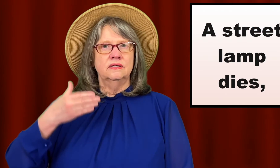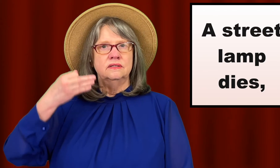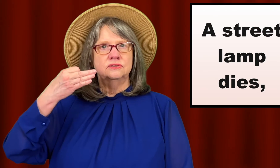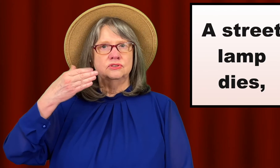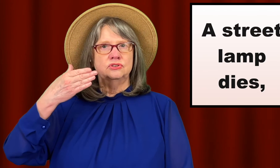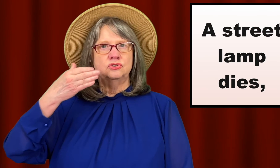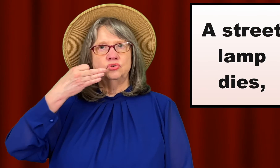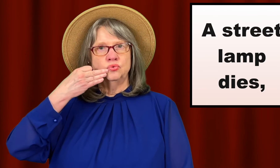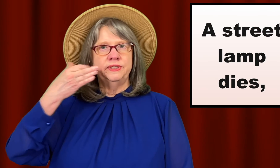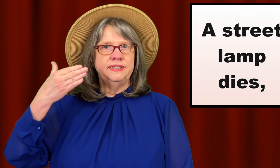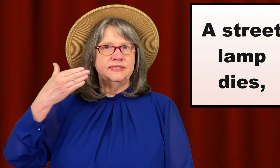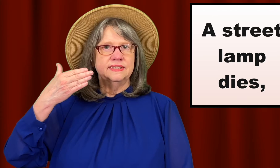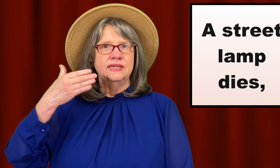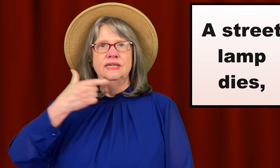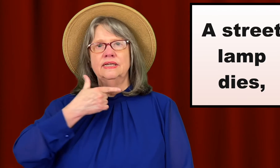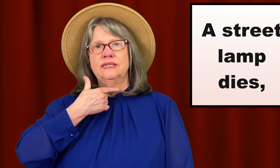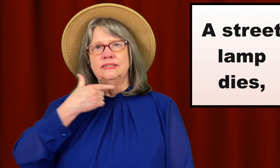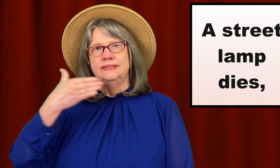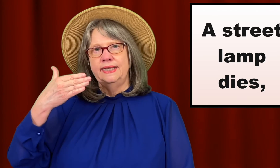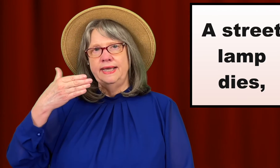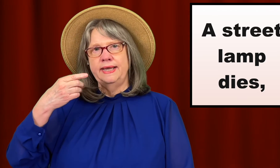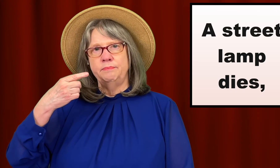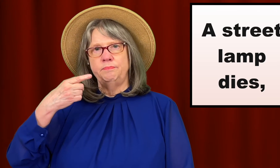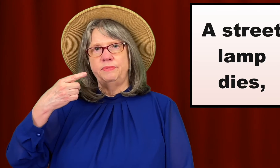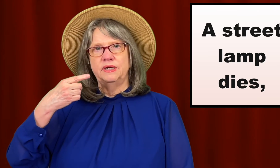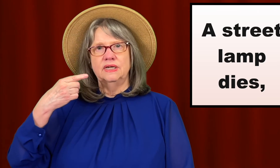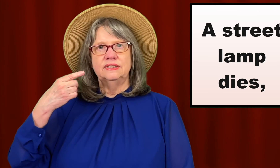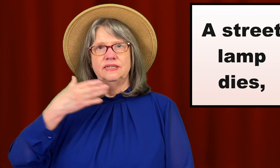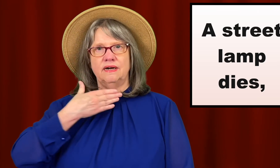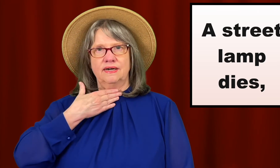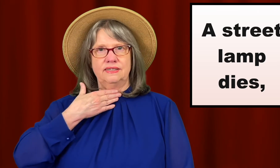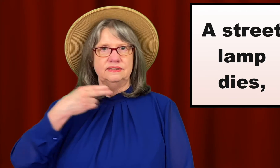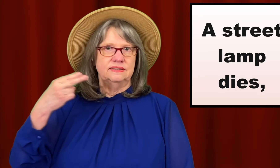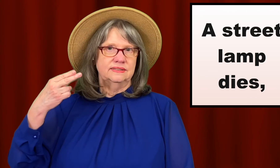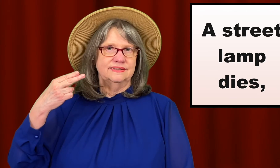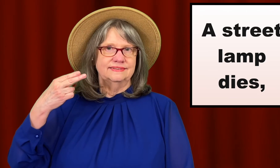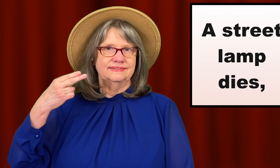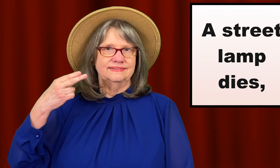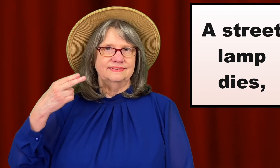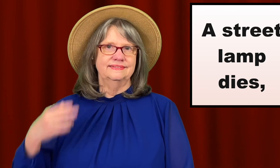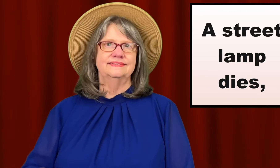A street lamp dies.